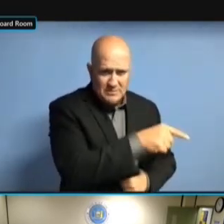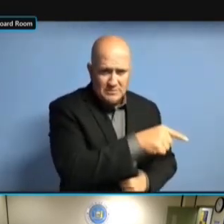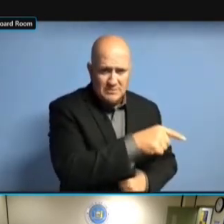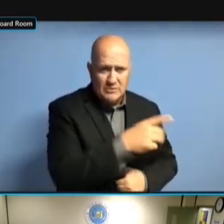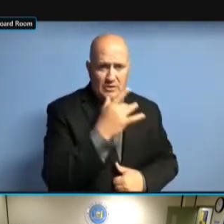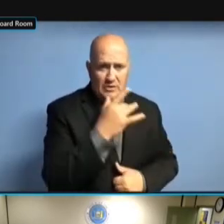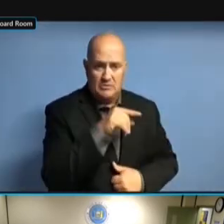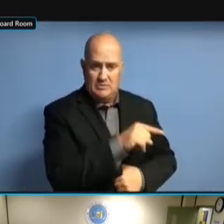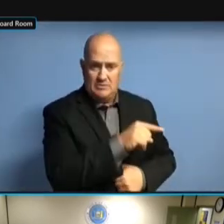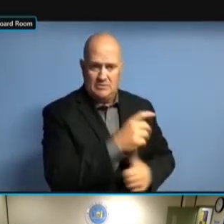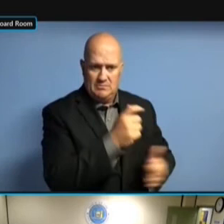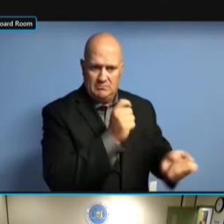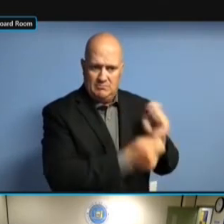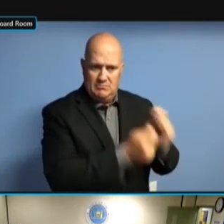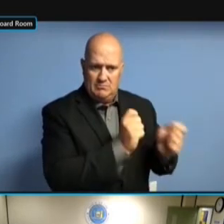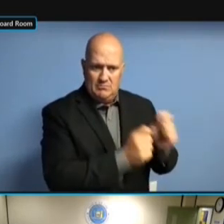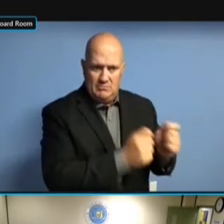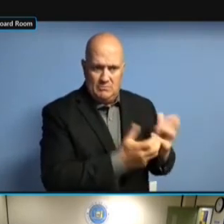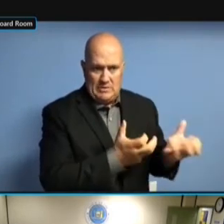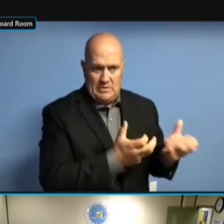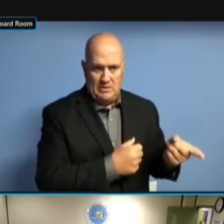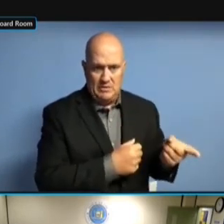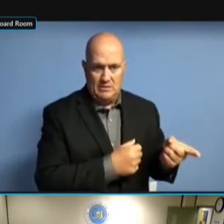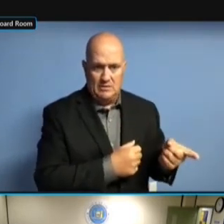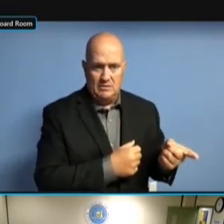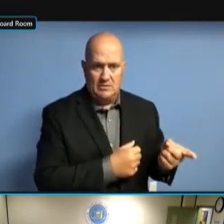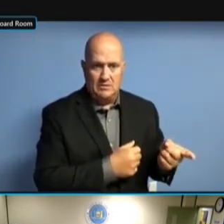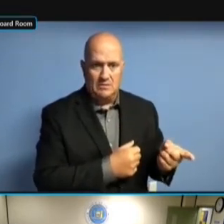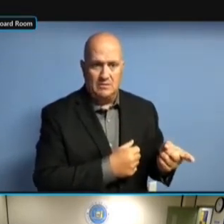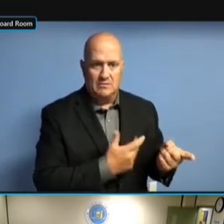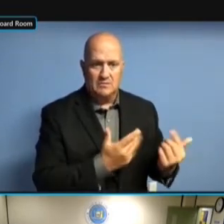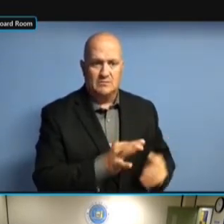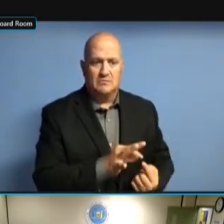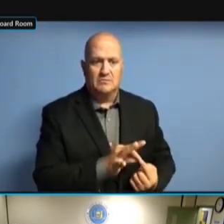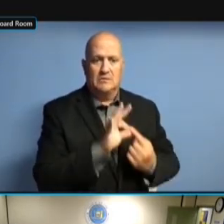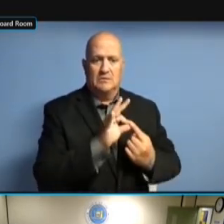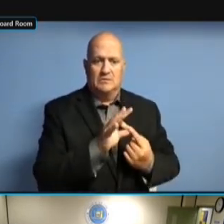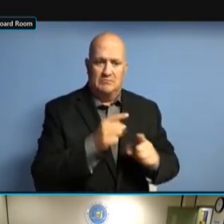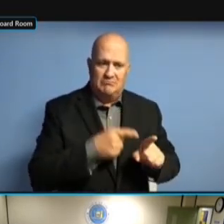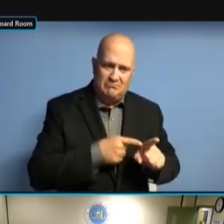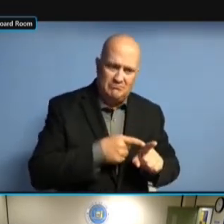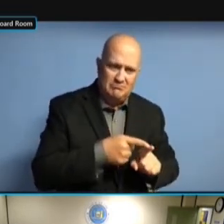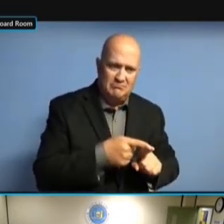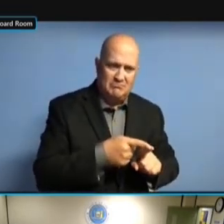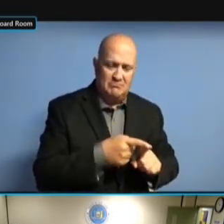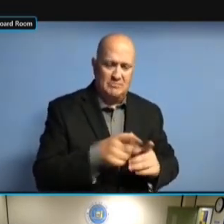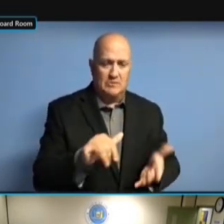SIGNIFICANT AMOUNT OF CHANGES OR A SEPARATE RELEASE SIGNIFICANT AMOUNT OF CHANGES OR A SEPARATE RELEASE JUST SIGNIFICANT AMOUNT OF CHANGES OR A SEPARATE RELEASE JUST FOR SIGNIFICANT AMOUNT OF CHANGES OR A SEPARATE RELEASE JUST FOR NEW A SEPARATE RELEASE JUST FOR NEW A SEPARATE RELEASE JUST FOR NEW YORK A SEPARATE RELEASE JUST FOR NEW YORK BEFORE A SEPARATE RELEASE JUST FOR NEW YORK BEFORE THEY A SEPARATE RELEASE JUST FOR NEW YORK BEFORE THEY ACTUALLY A SEPARATE RELEASE JUST FOR NEW YORK BEFORE THEY ACTUALLY SUBMIT YORK BEFORE THEY ACTUALLY SUBMIT YORK BEFORE THEY ACTUALLY SUBMIT IT. IT. IT. OPERATION IT. OPERATION STAFF IT. OPERATION STAFF ALSO IT. OPERATION STAFF ALSO VISITED OPERATION STAFF ALSO VISITED